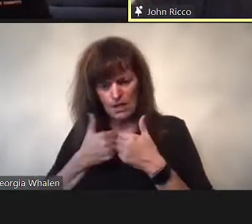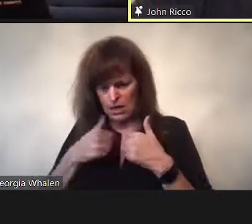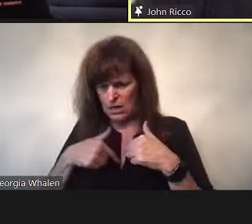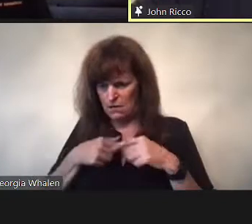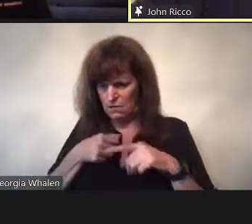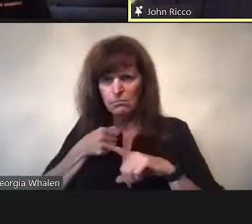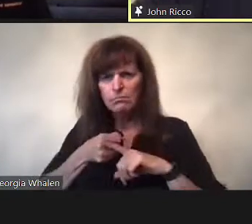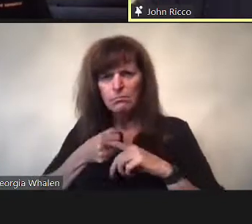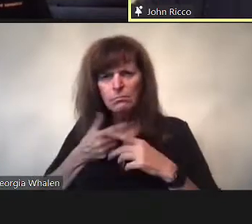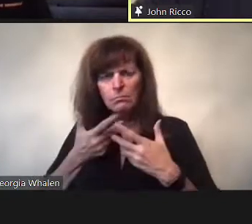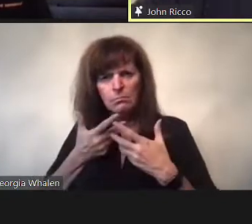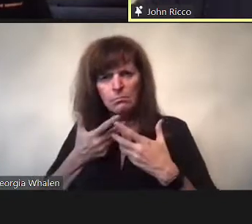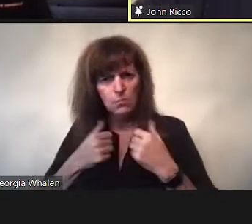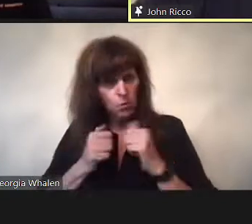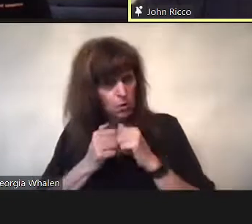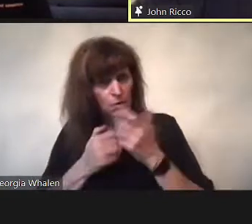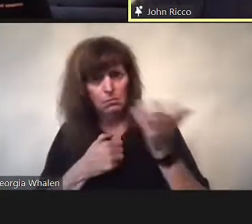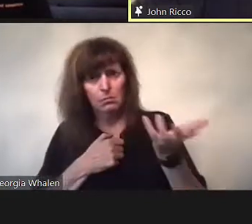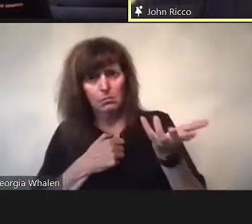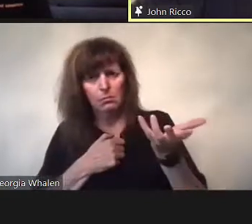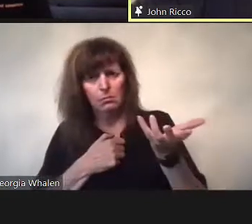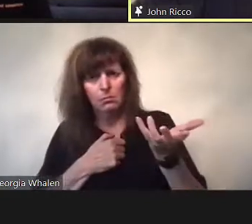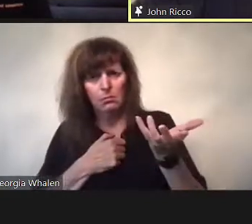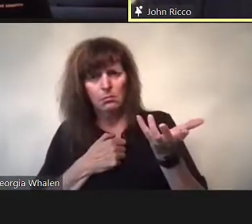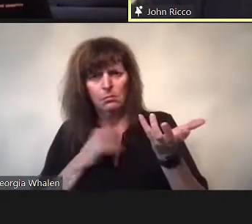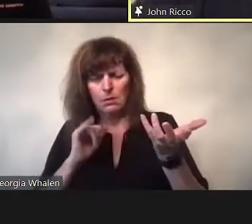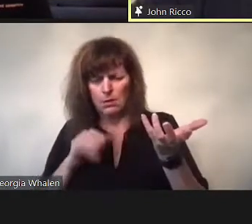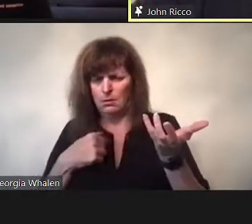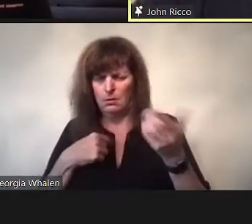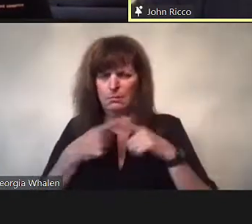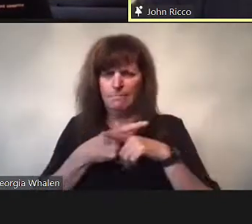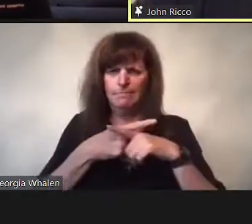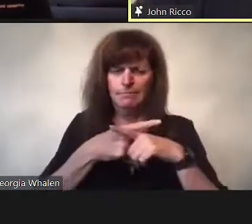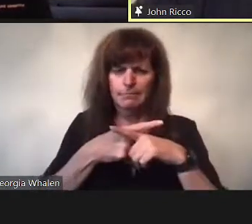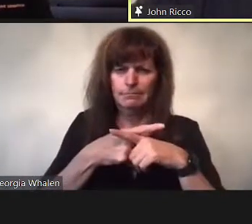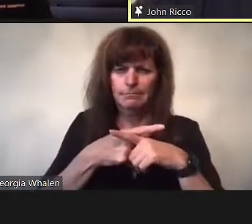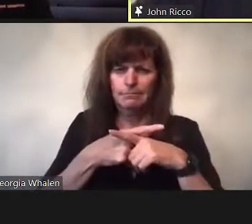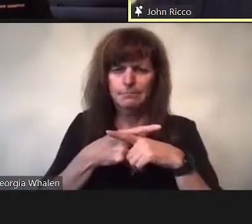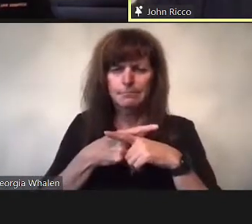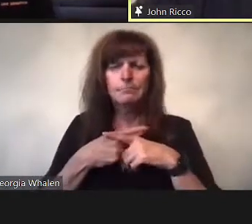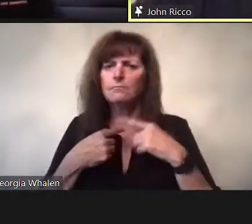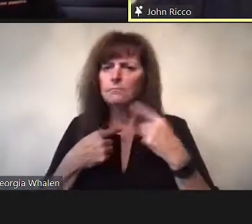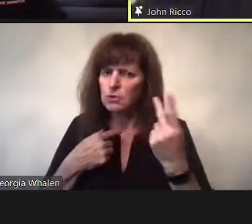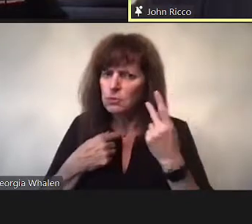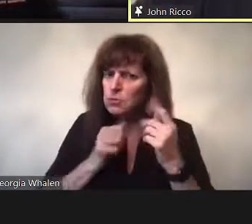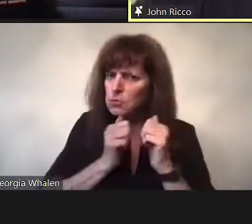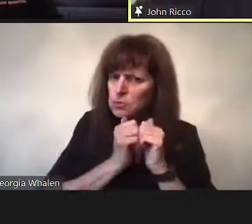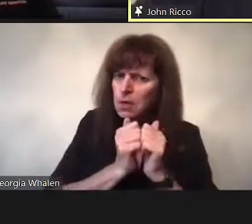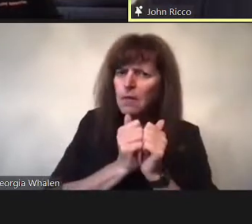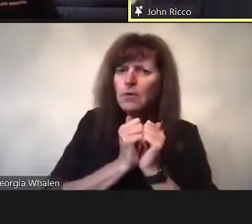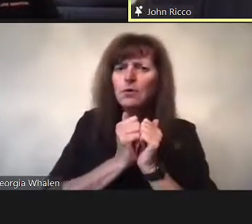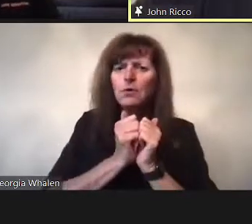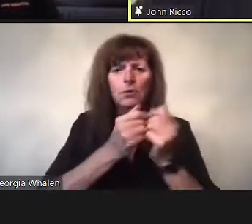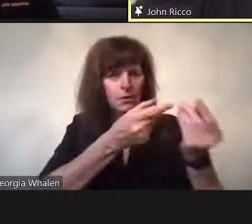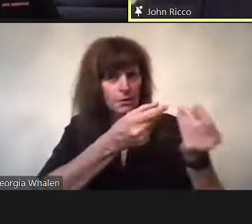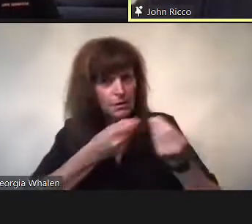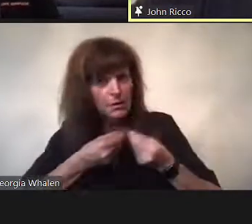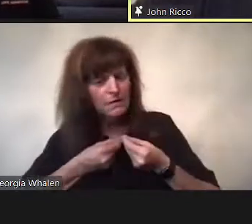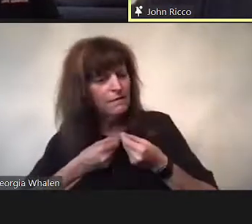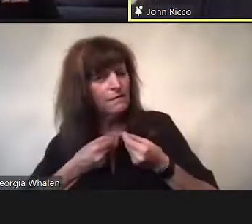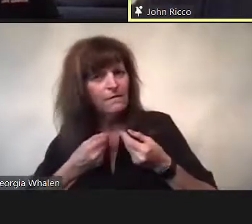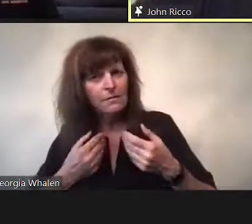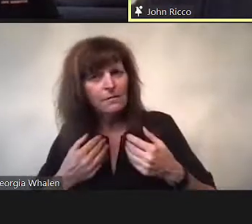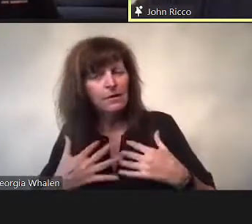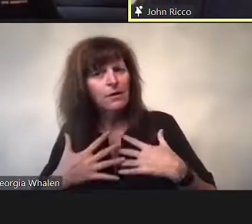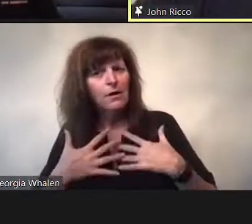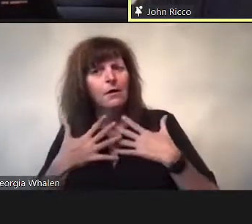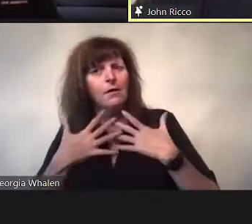Right? and your partner might even say, where did you go? Physically, mentally, consciously you’re not there.